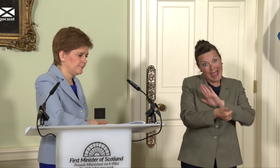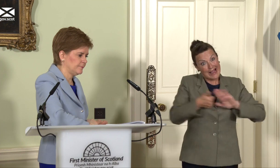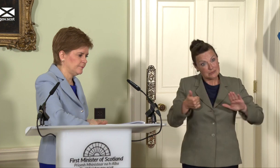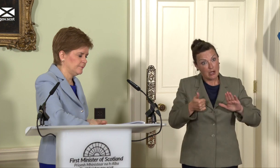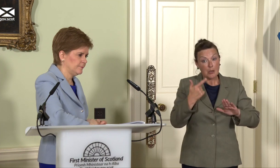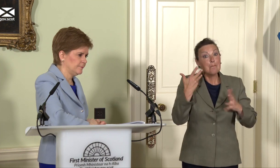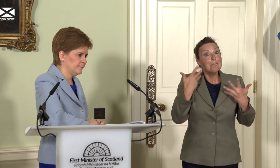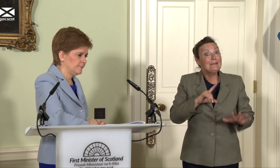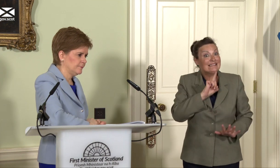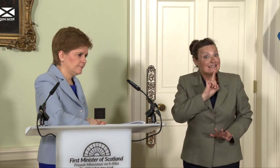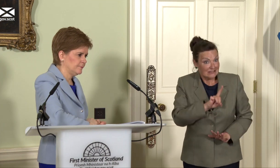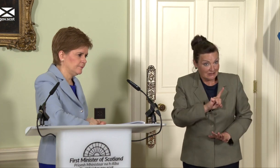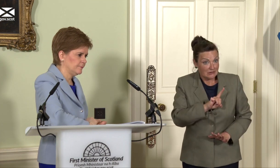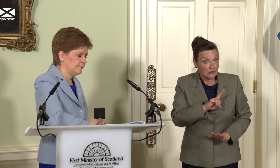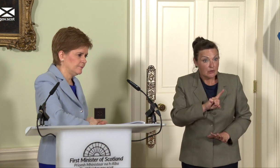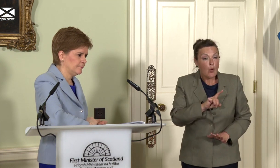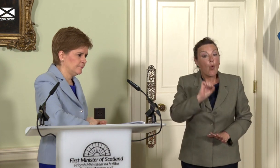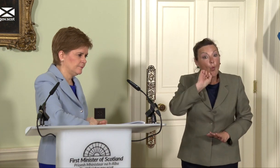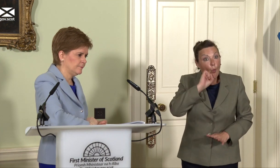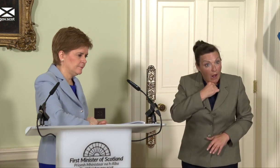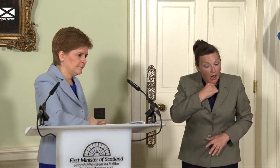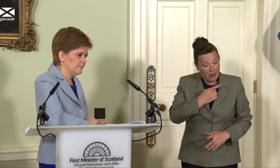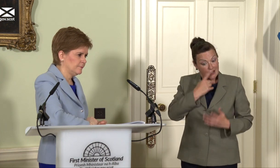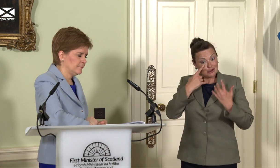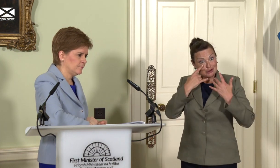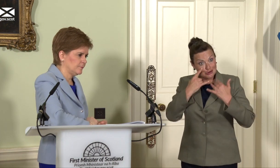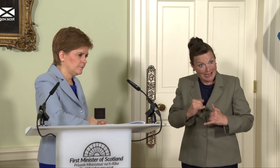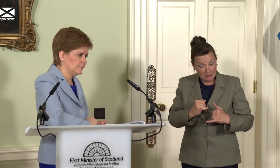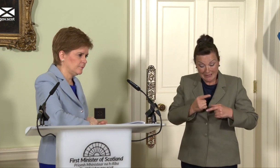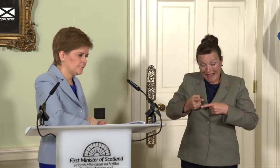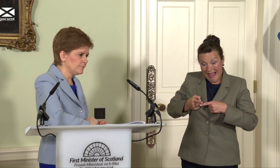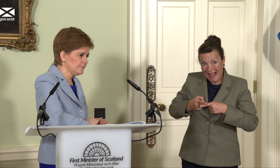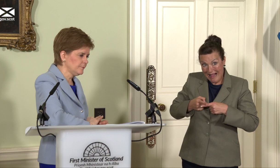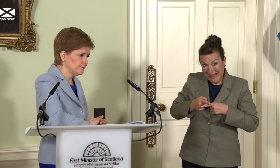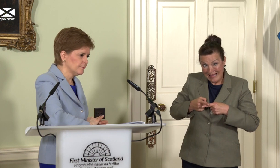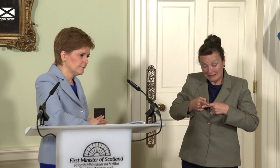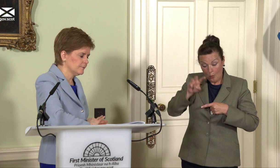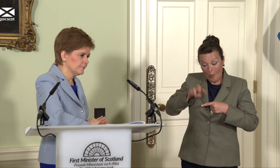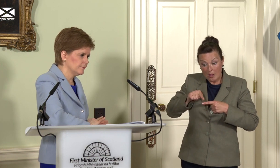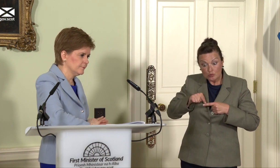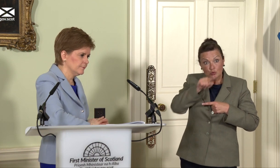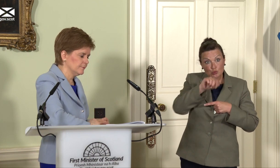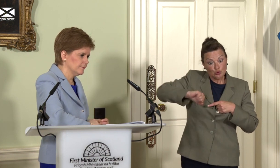say that there will be checks on goods going from England and Wales to Scotland and there will be a